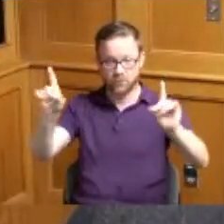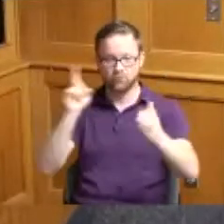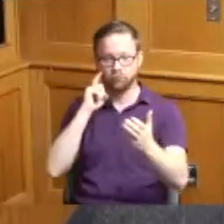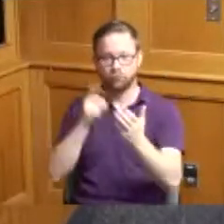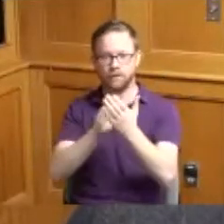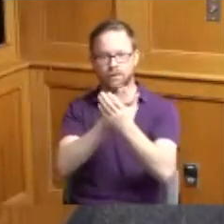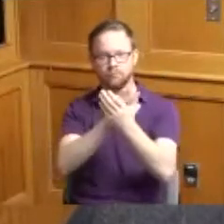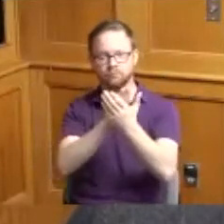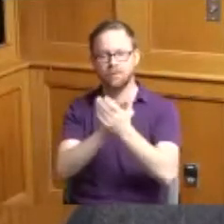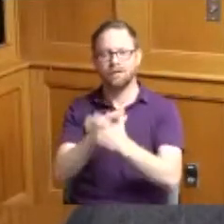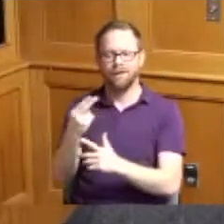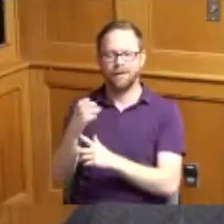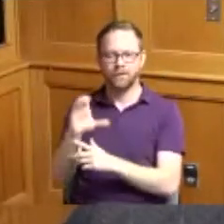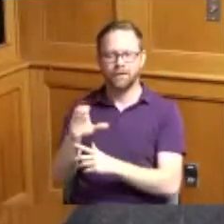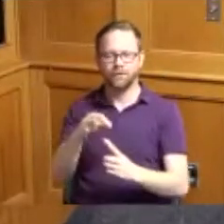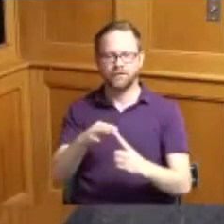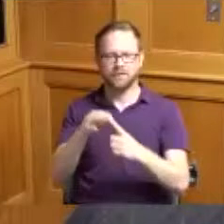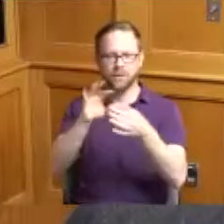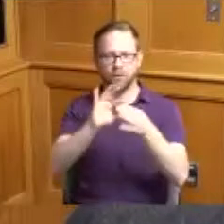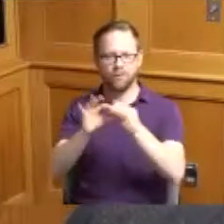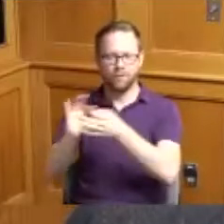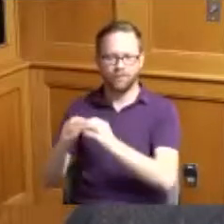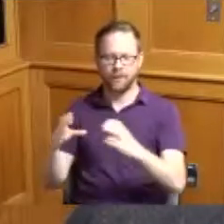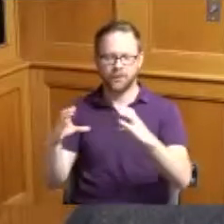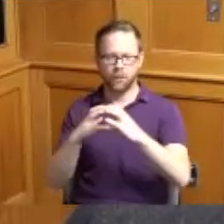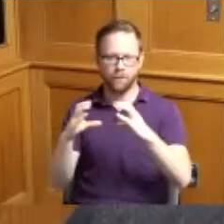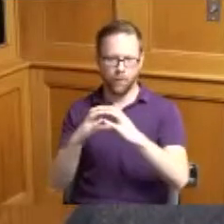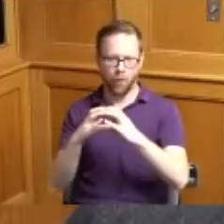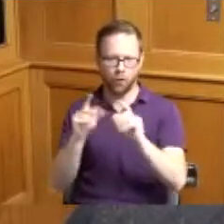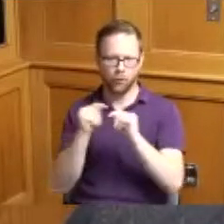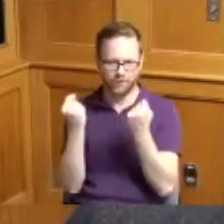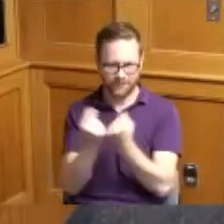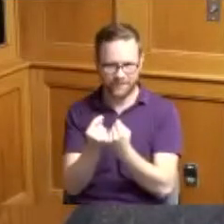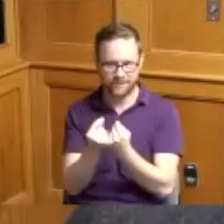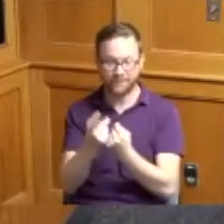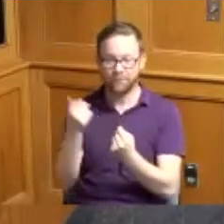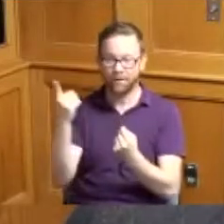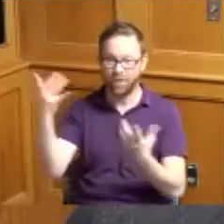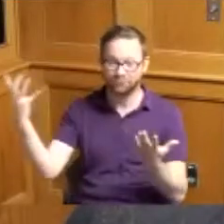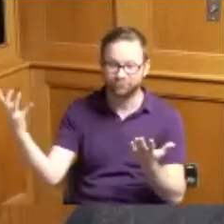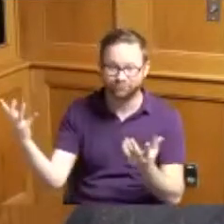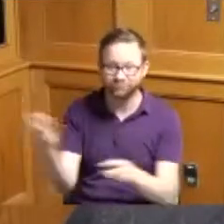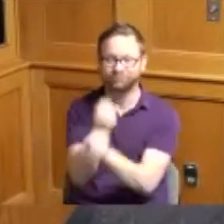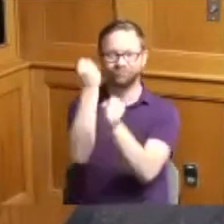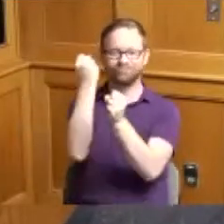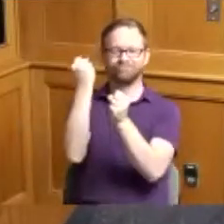County Special Olympics softball team for their victory yeah and